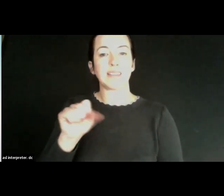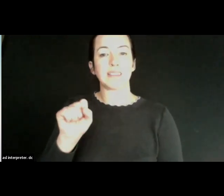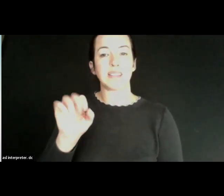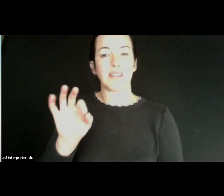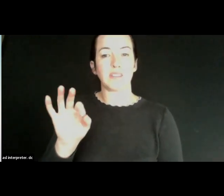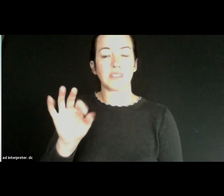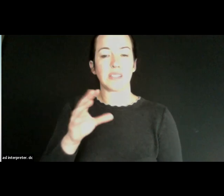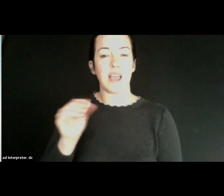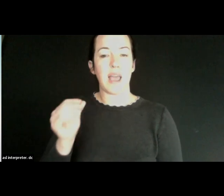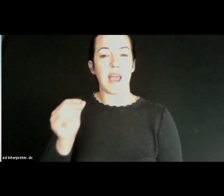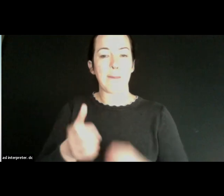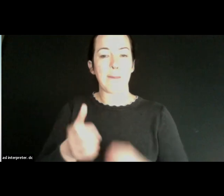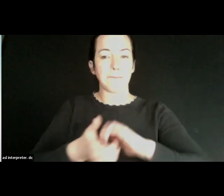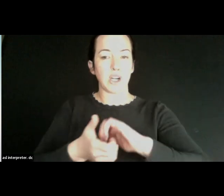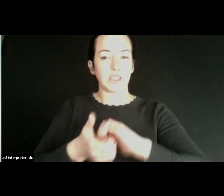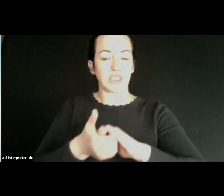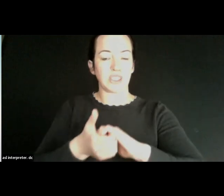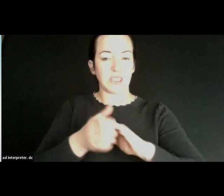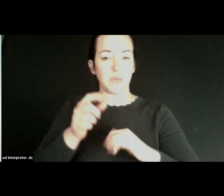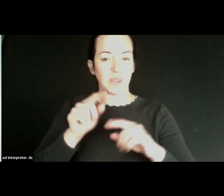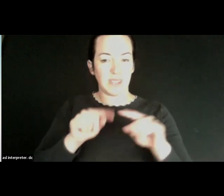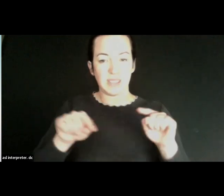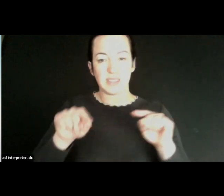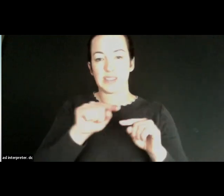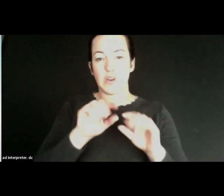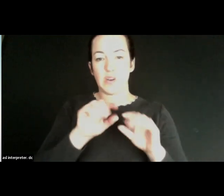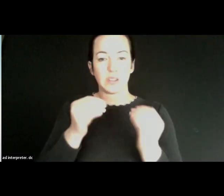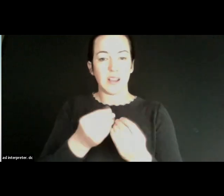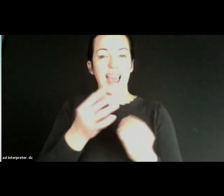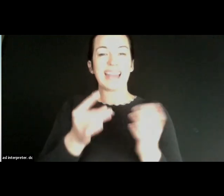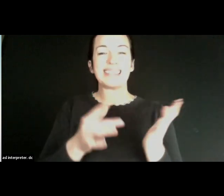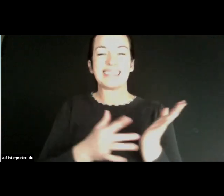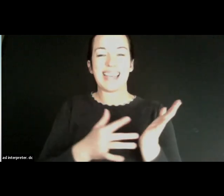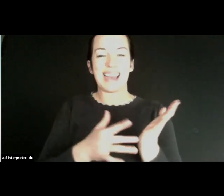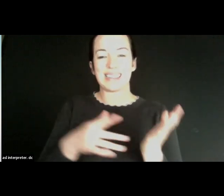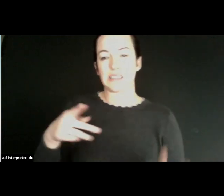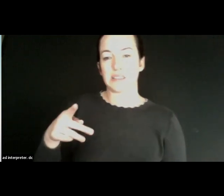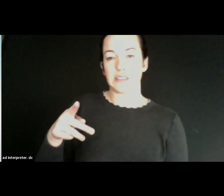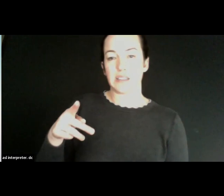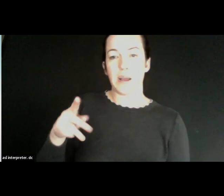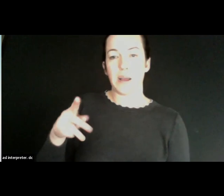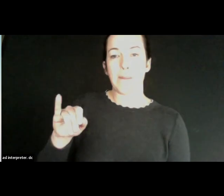partnership with these organizations, and we've also been doing tech pilots. Look at equity and